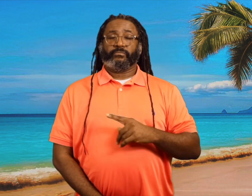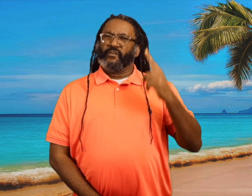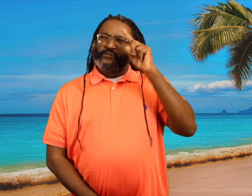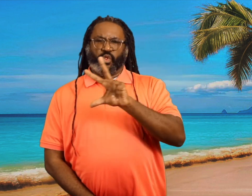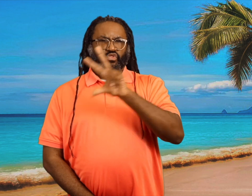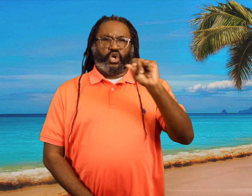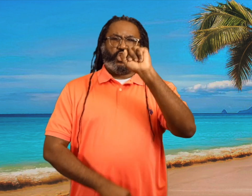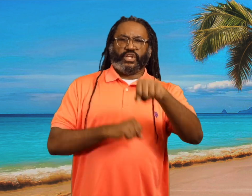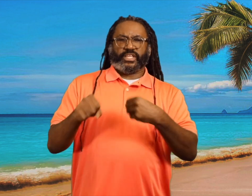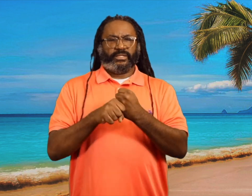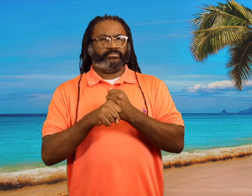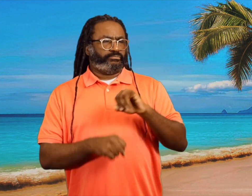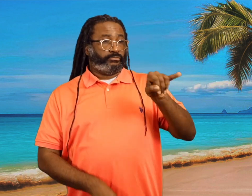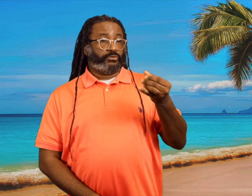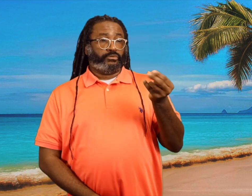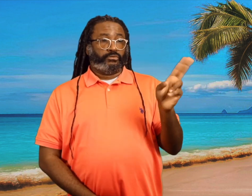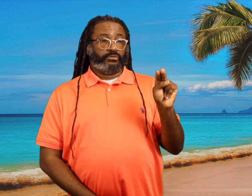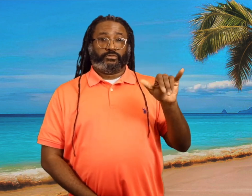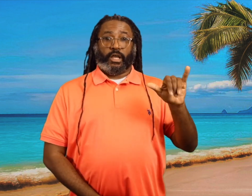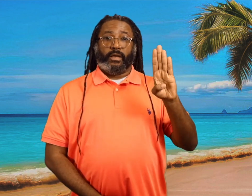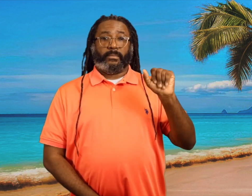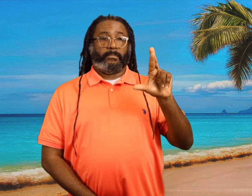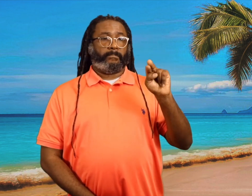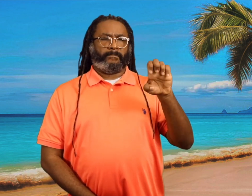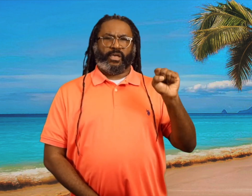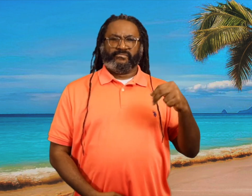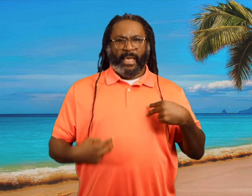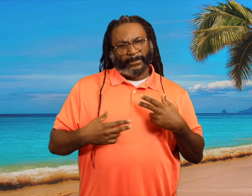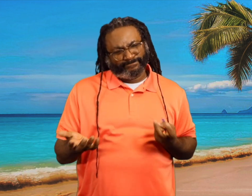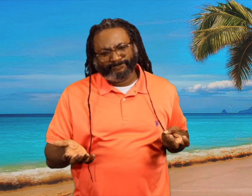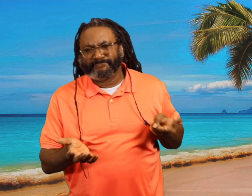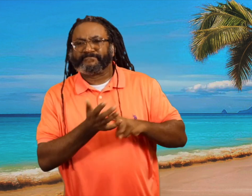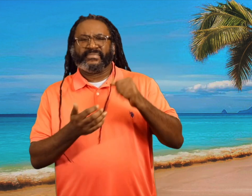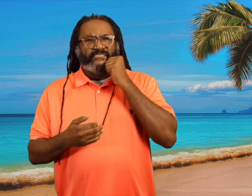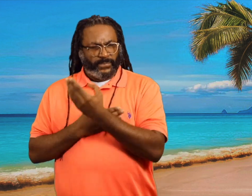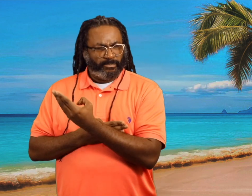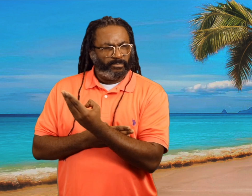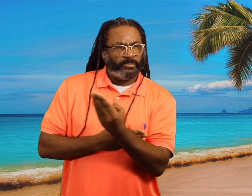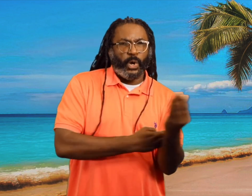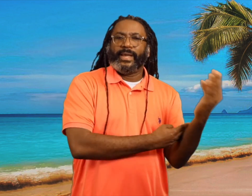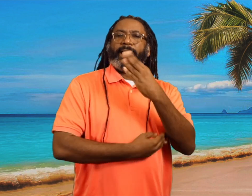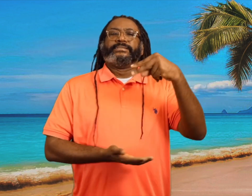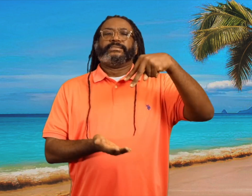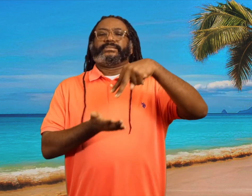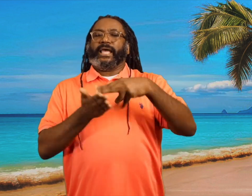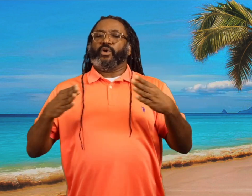For over 30 years, Johnny Barnes has been getting up every morning to go and stand